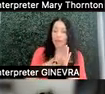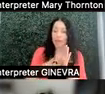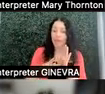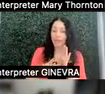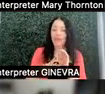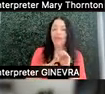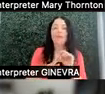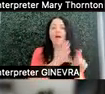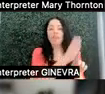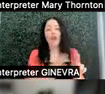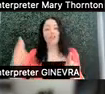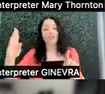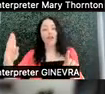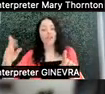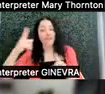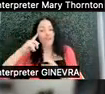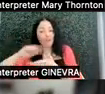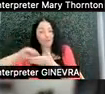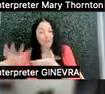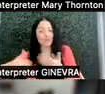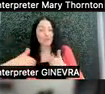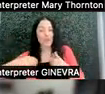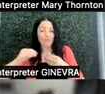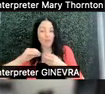that for your students that have more difficulty relating